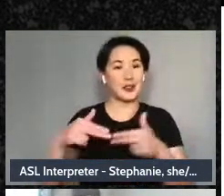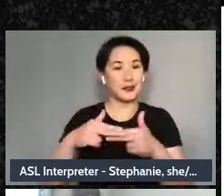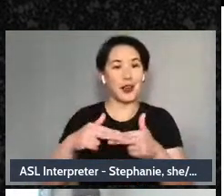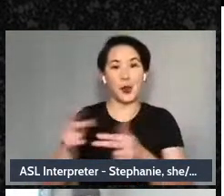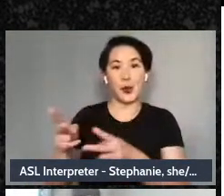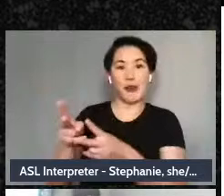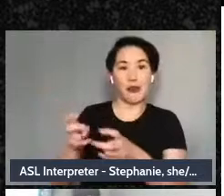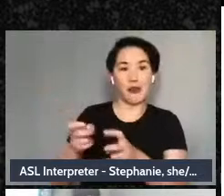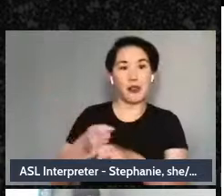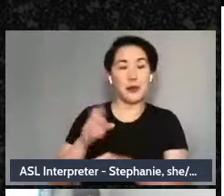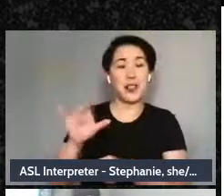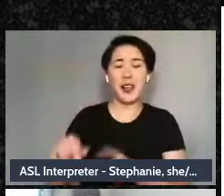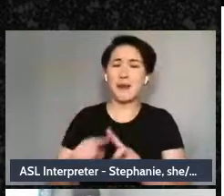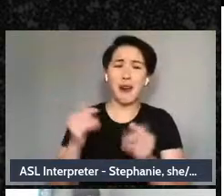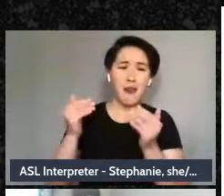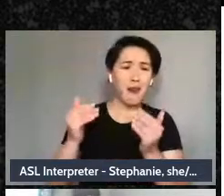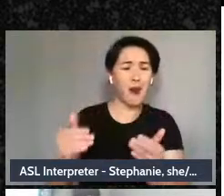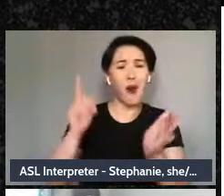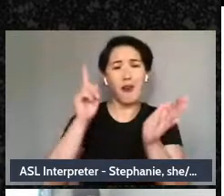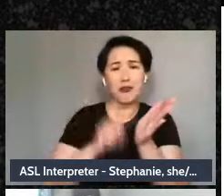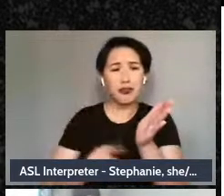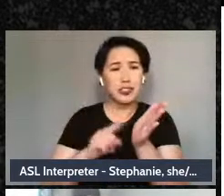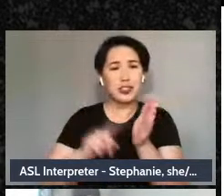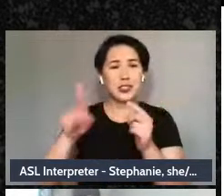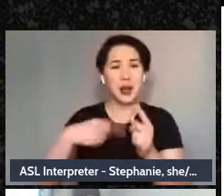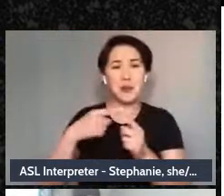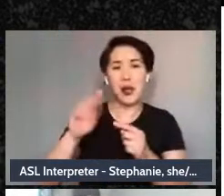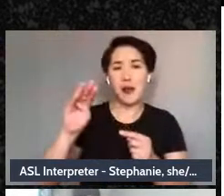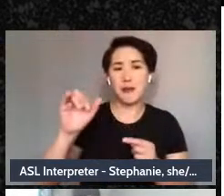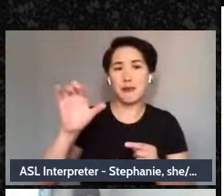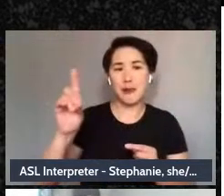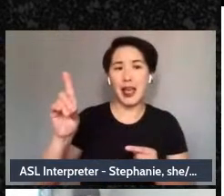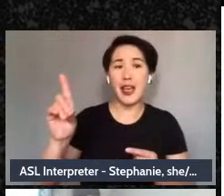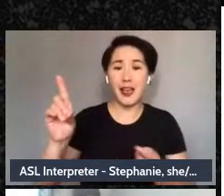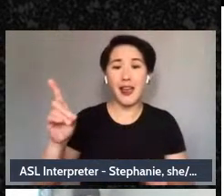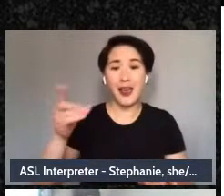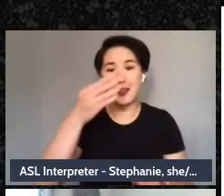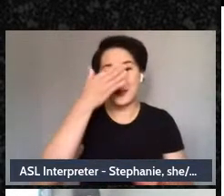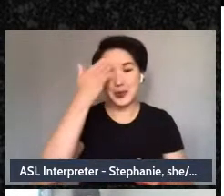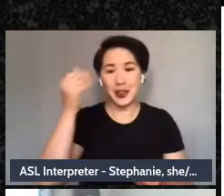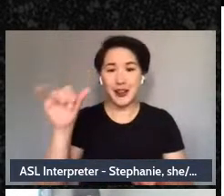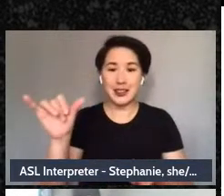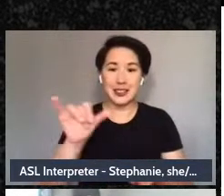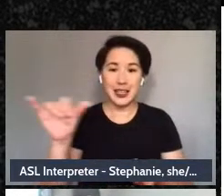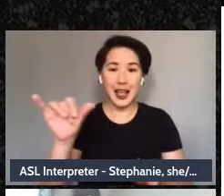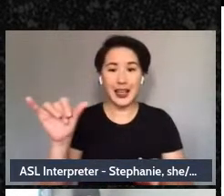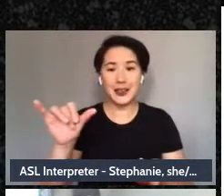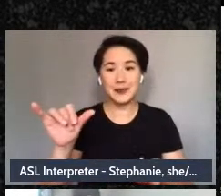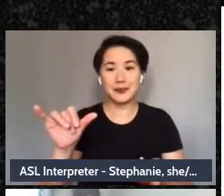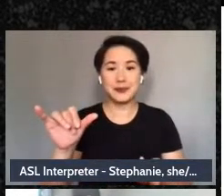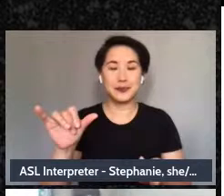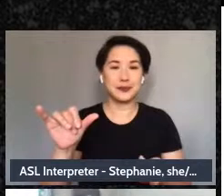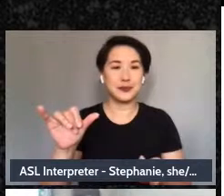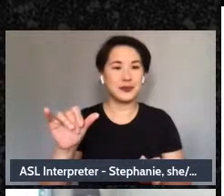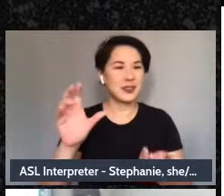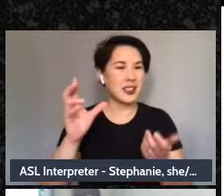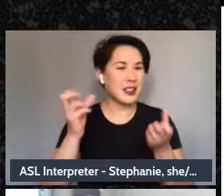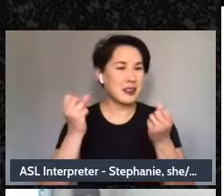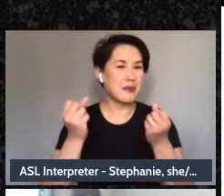some research because it is definitely a part of like many of our identities and movements around